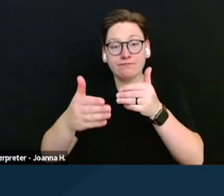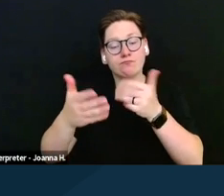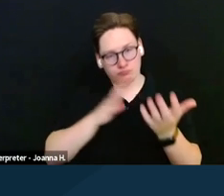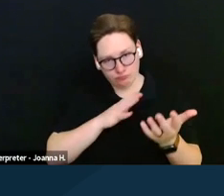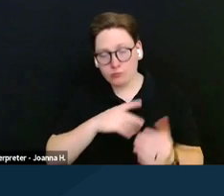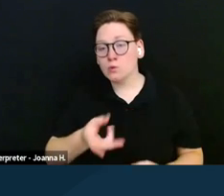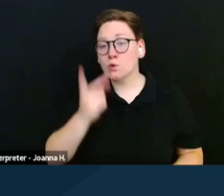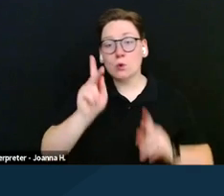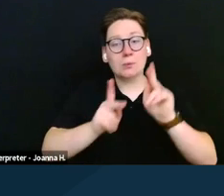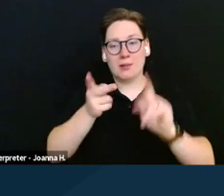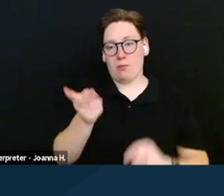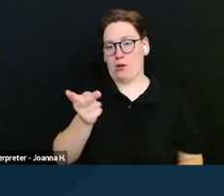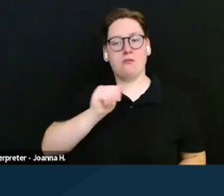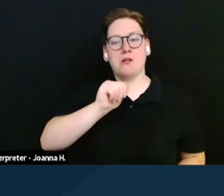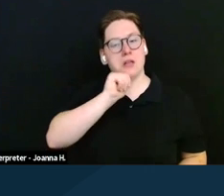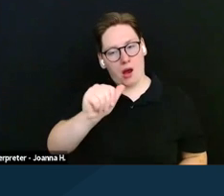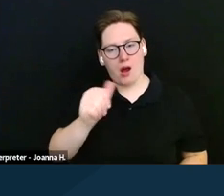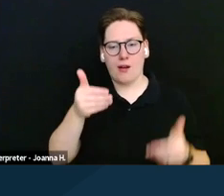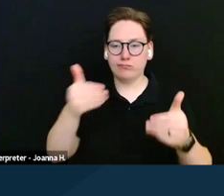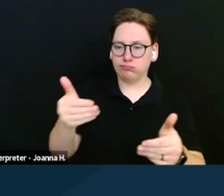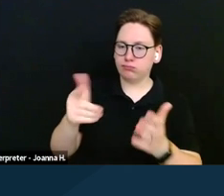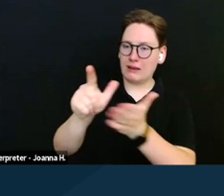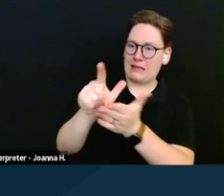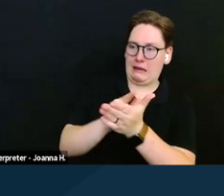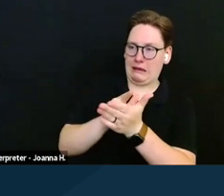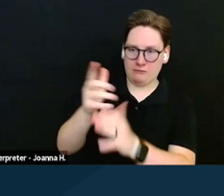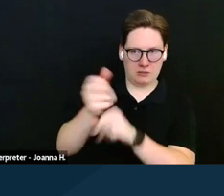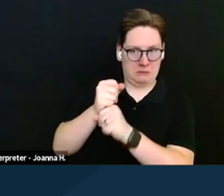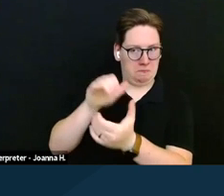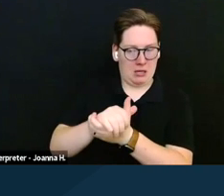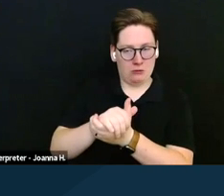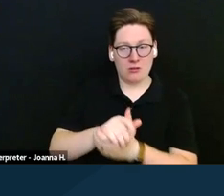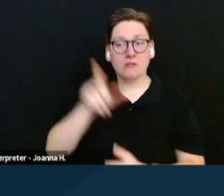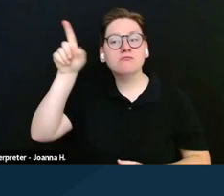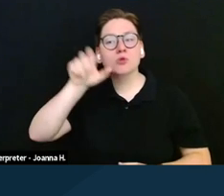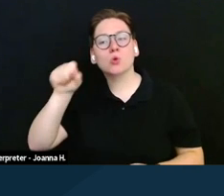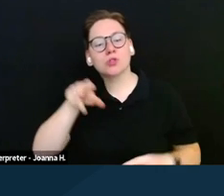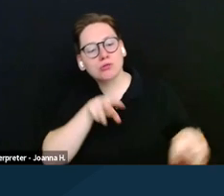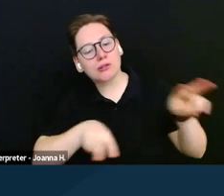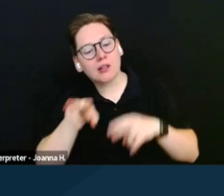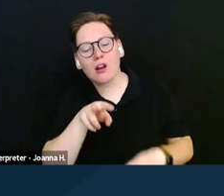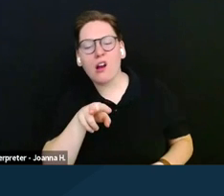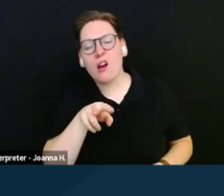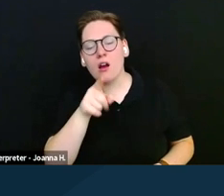are not legally married, SSA can decide that they are holding themselves out as married